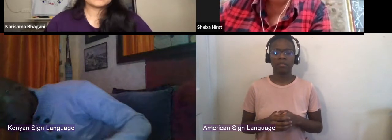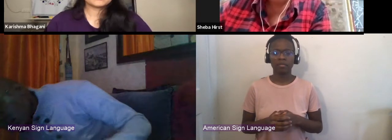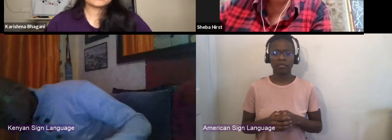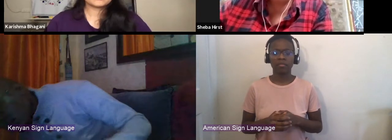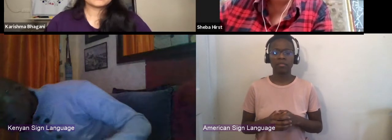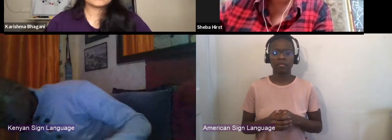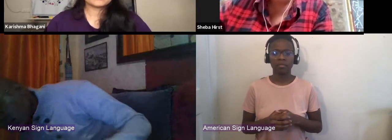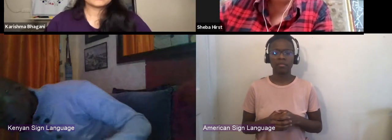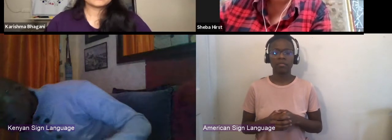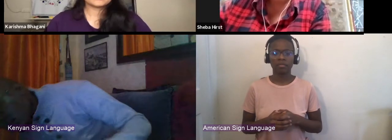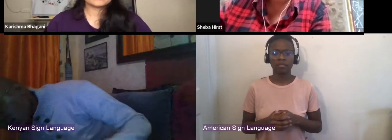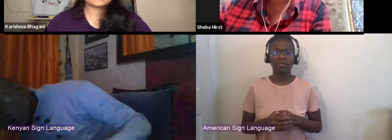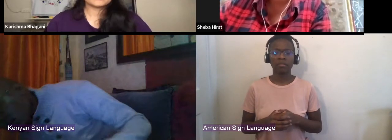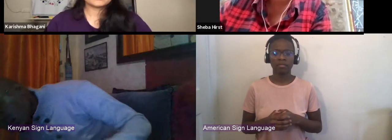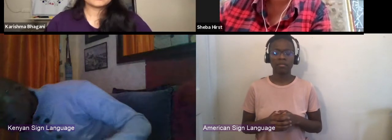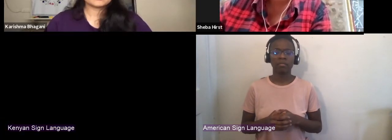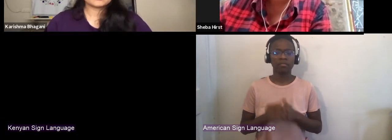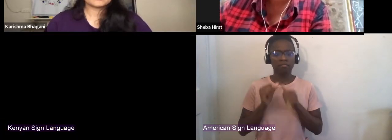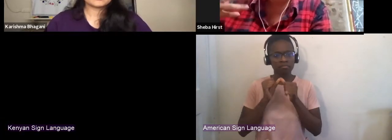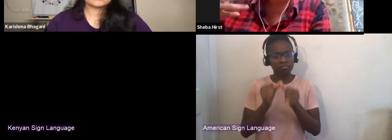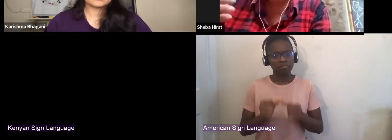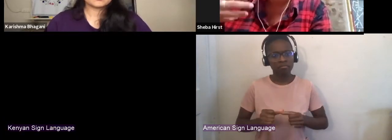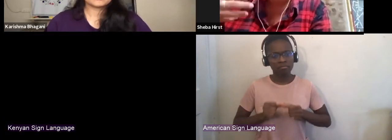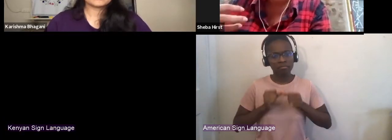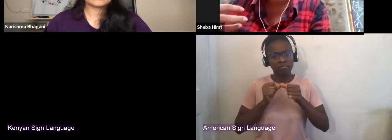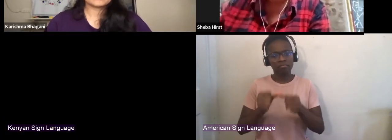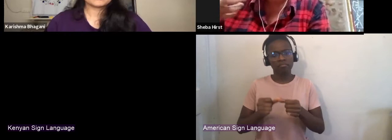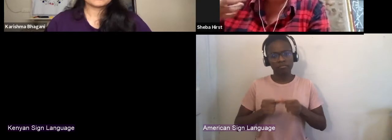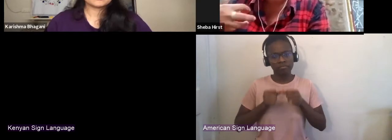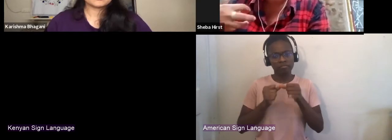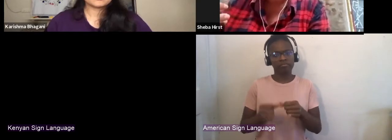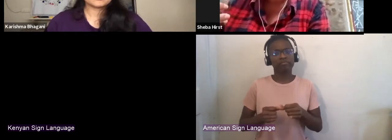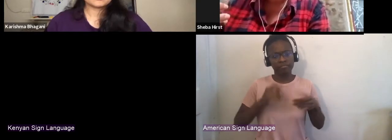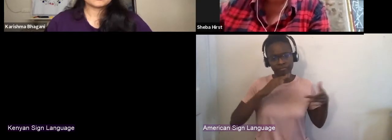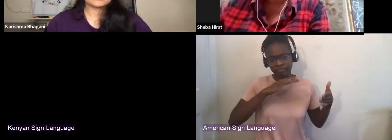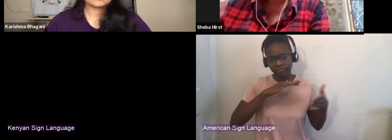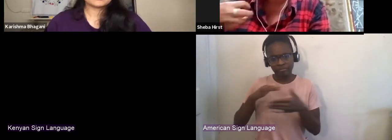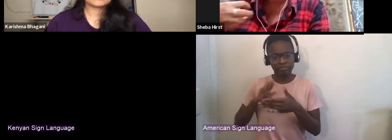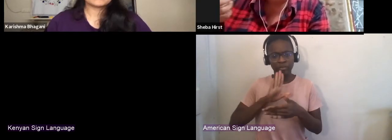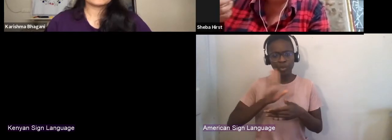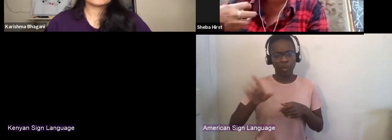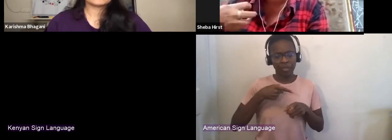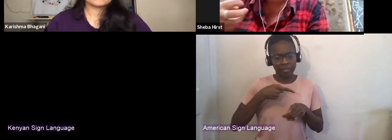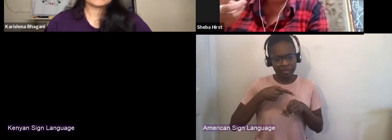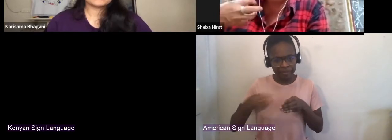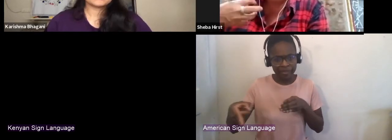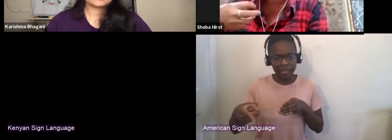at what else is going on in your field and keeping on feeding the creative part of yourself.